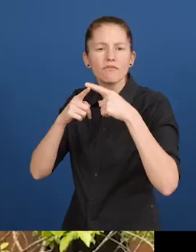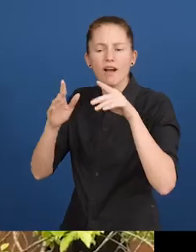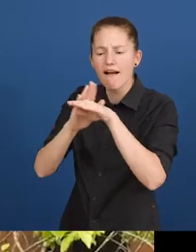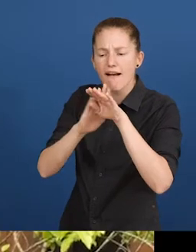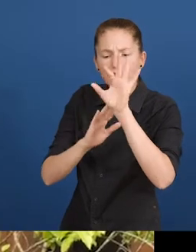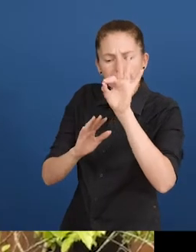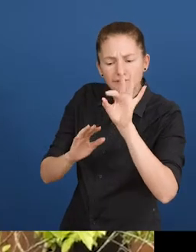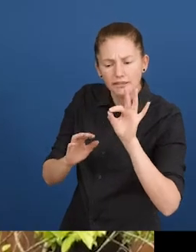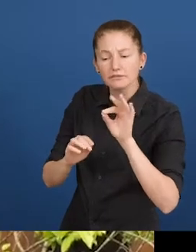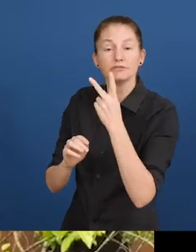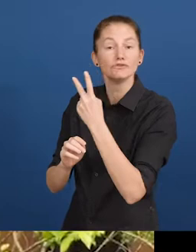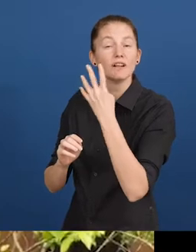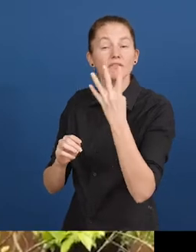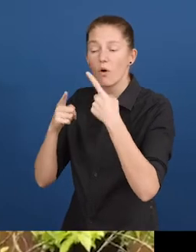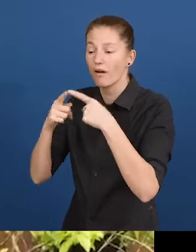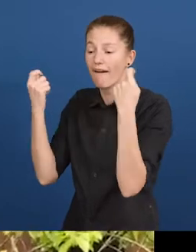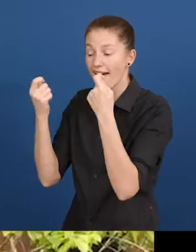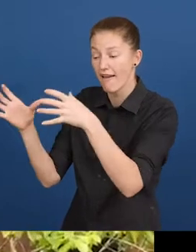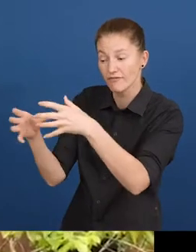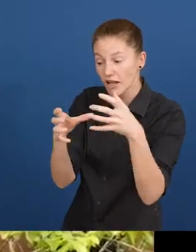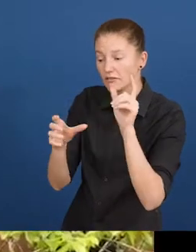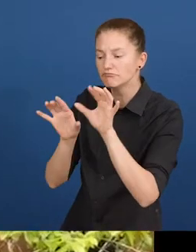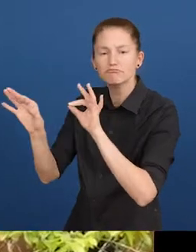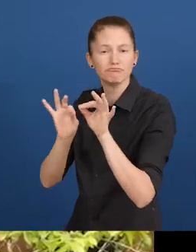Claudia Werneck: "It is wonderful to receive our 4th Zero Project Award.